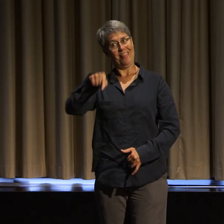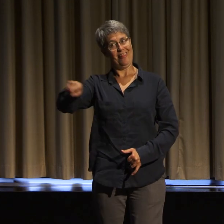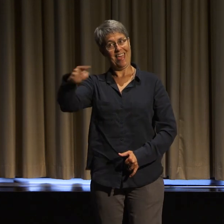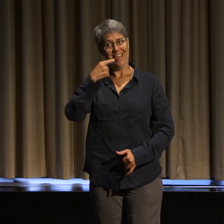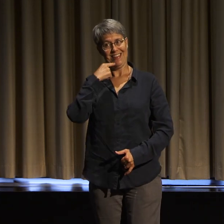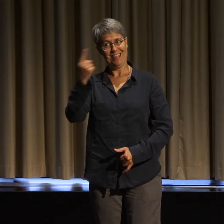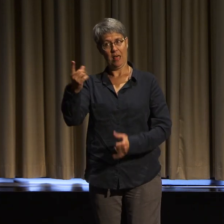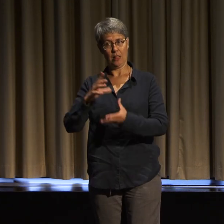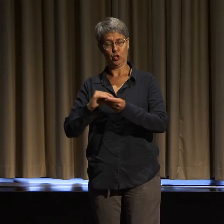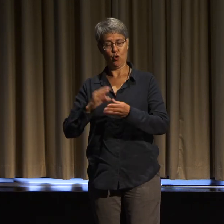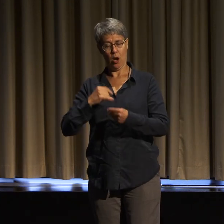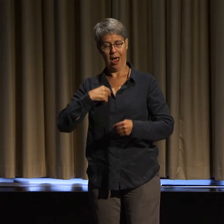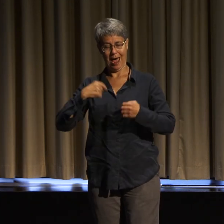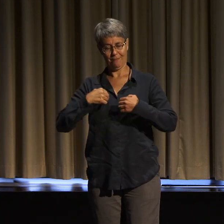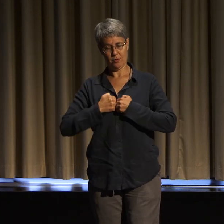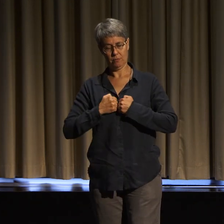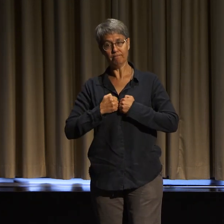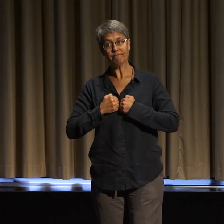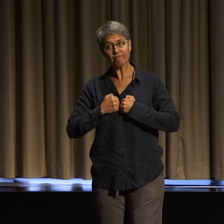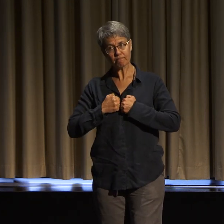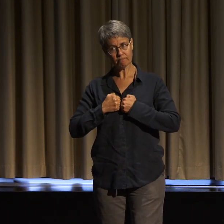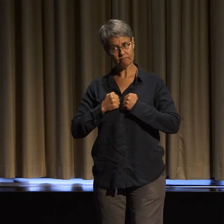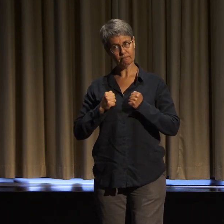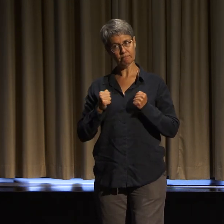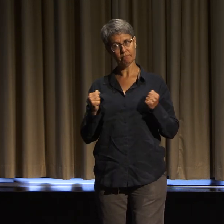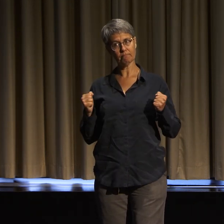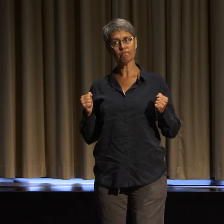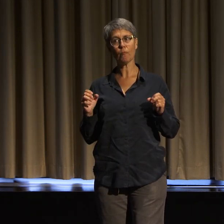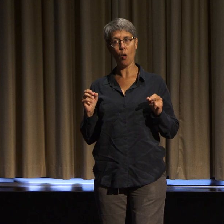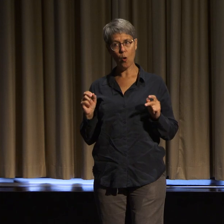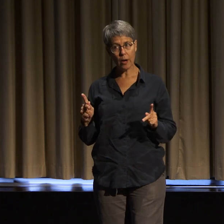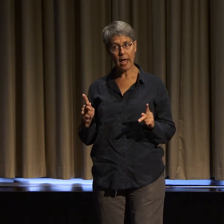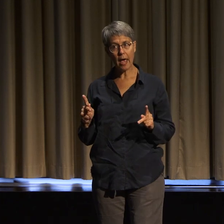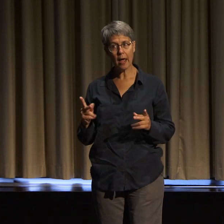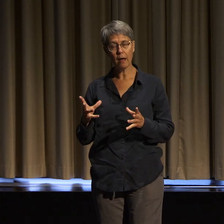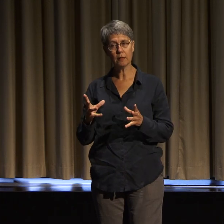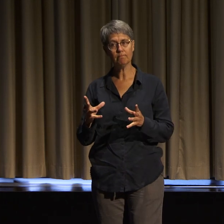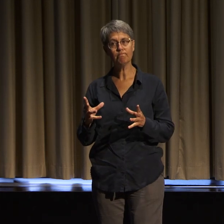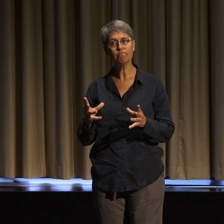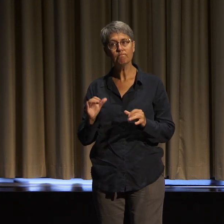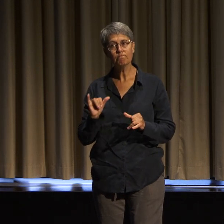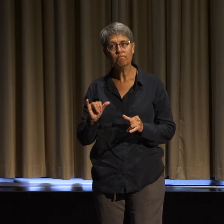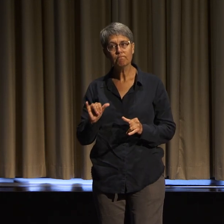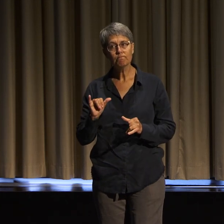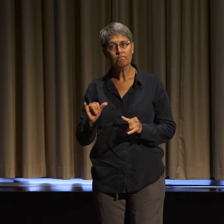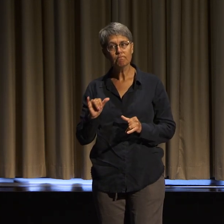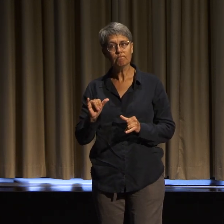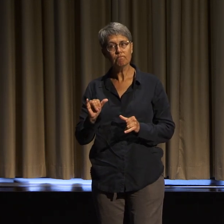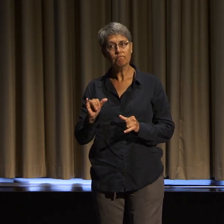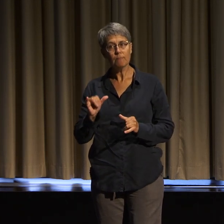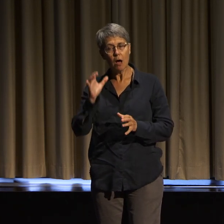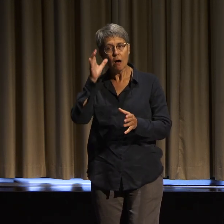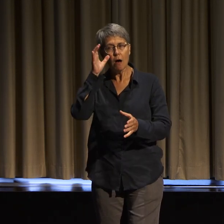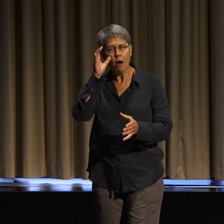in those conversations, that we don't just listen to them, that we can join them in conversations about activism,